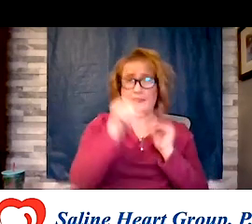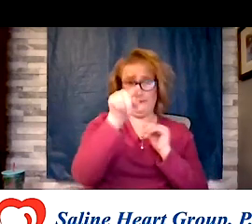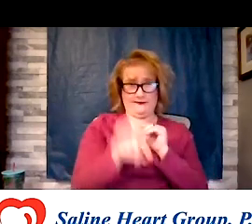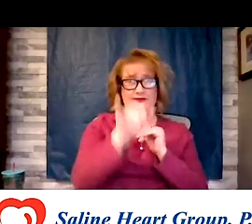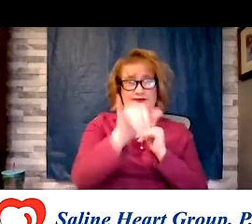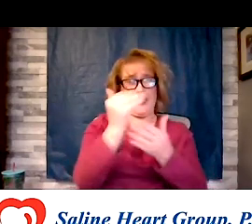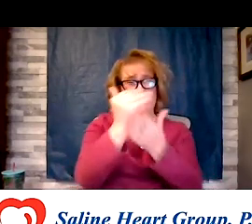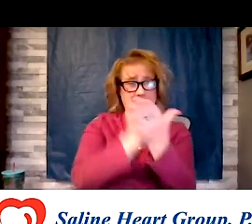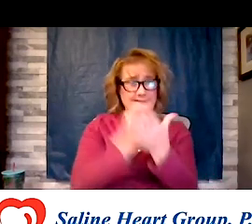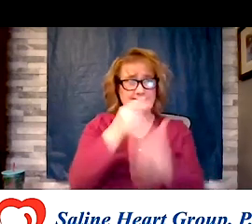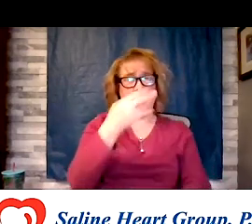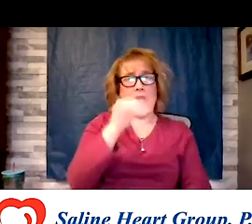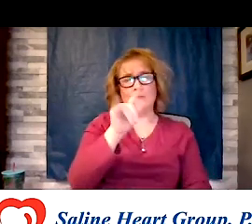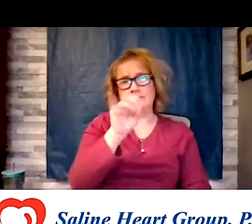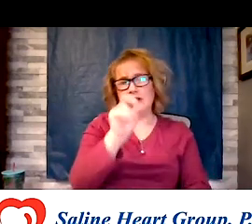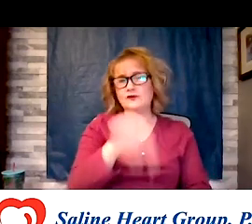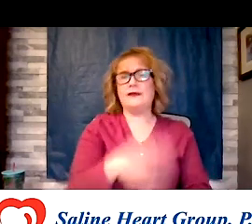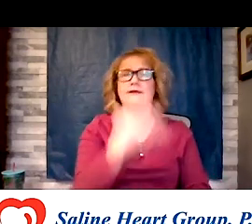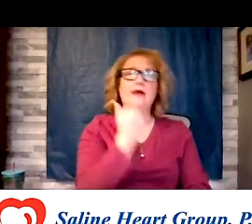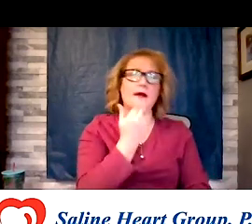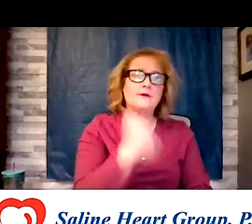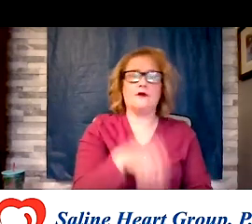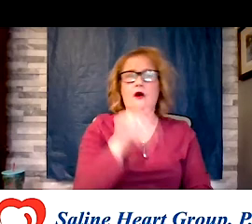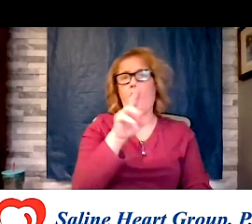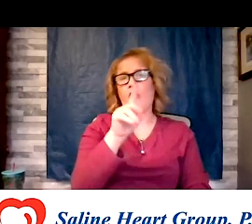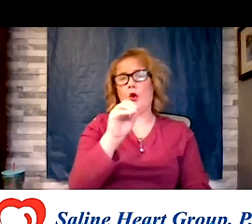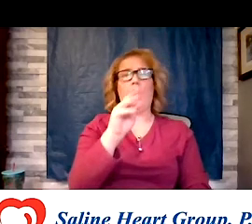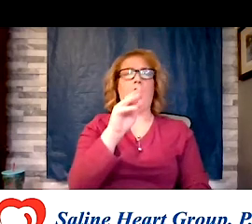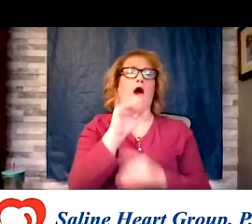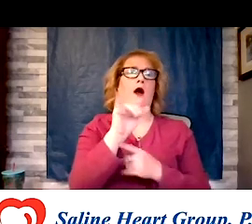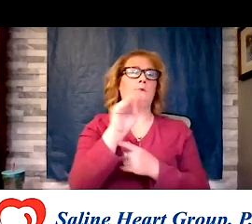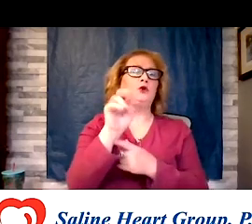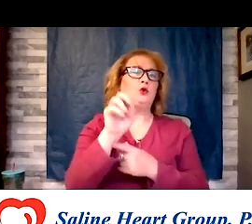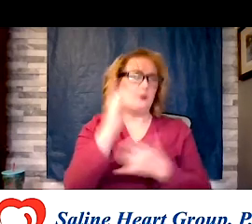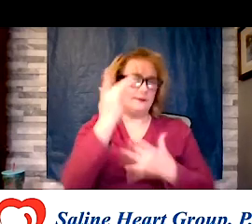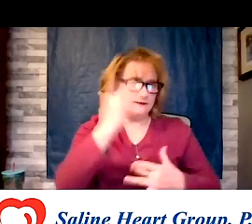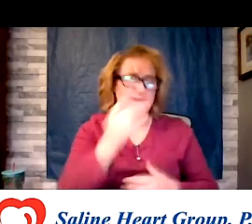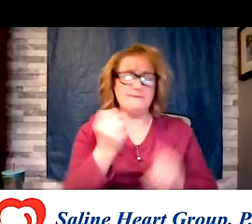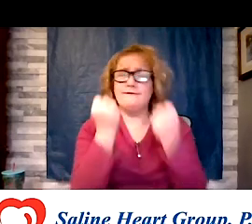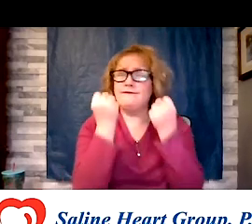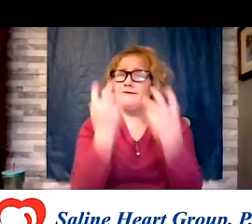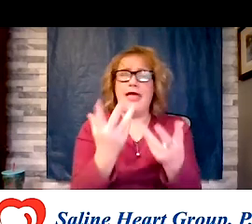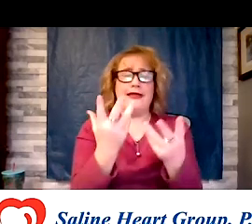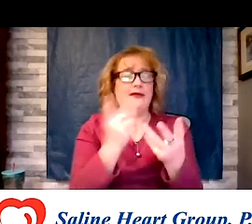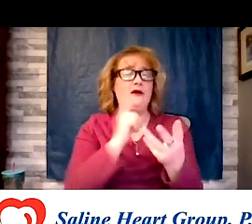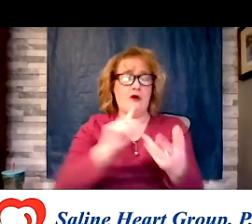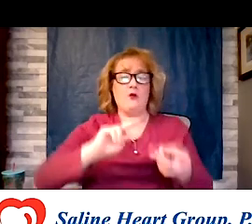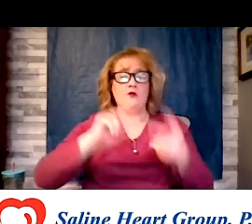autoimmune disease, many reversible, many fixable. I think it's interesting say that